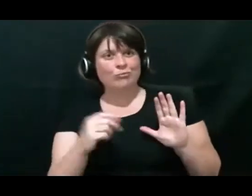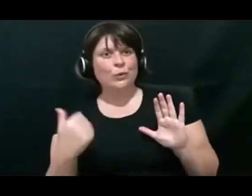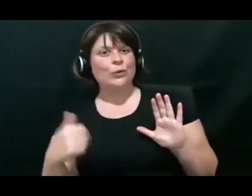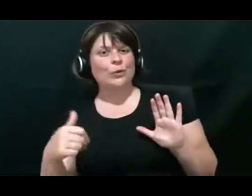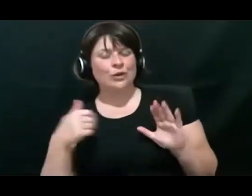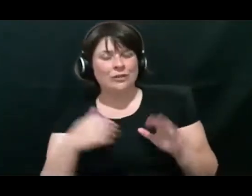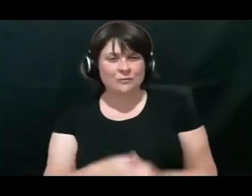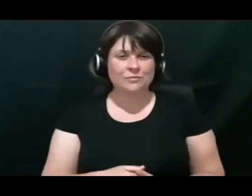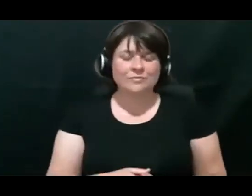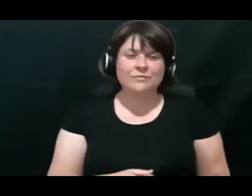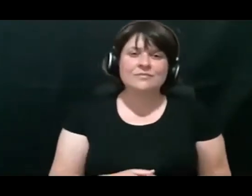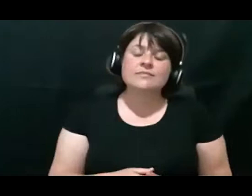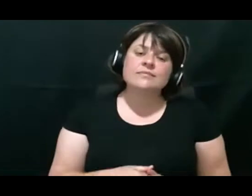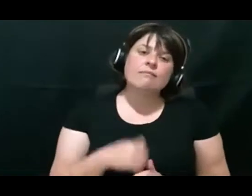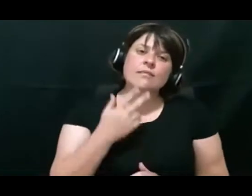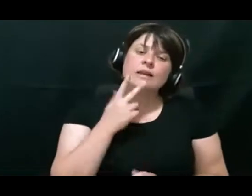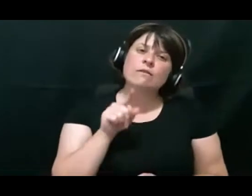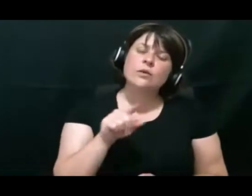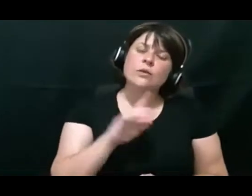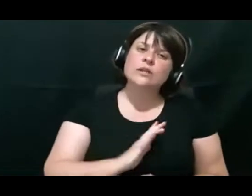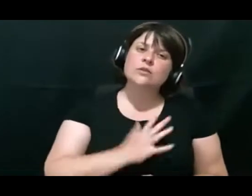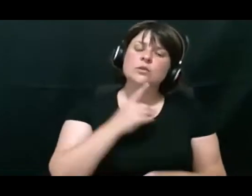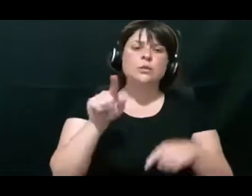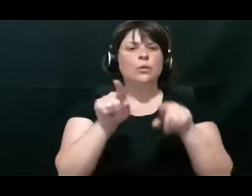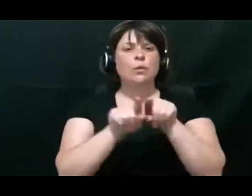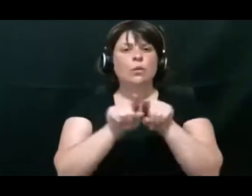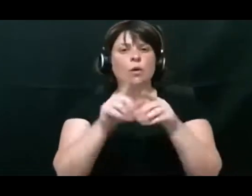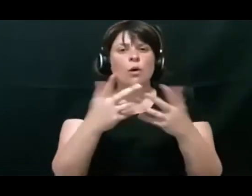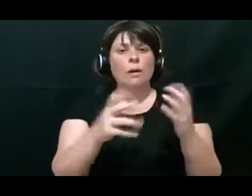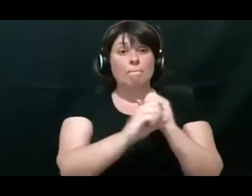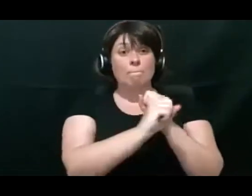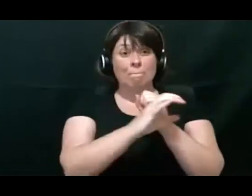If you're interested you can also go to publishers' websites.